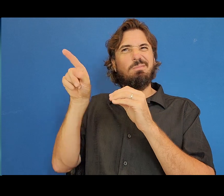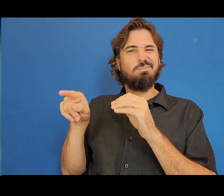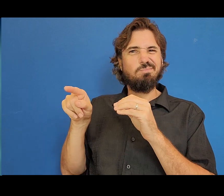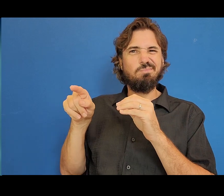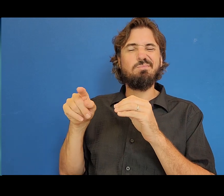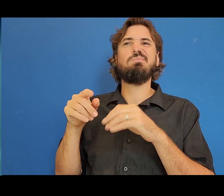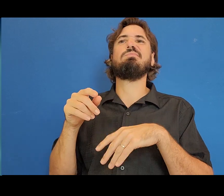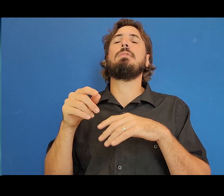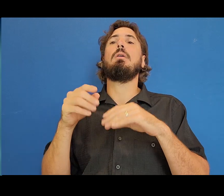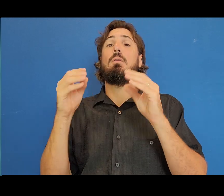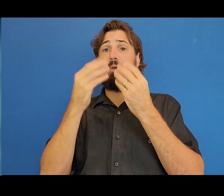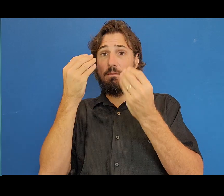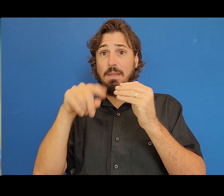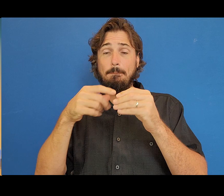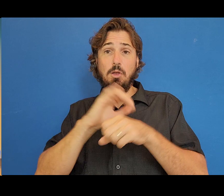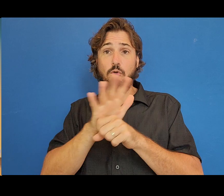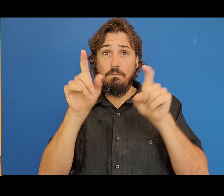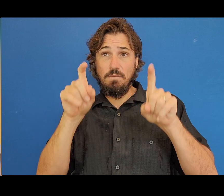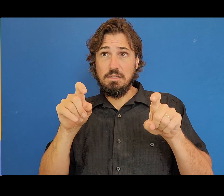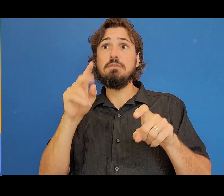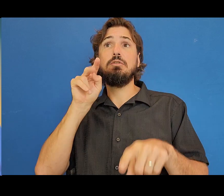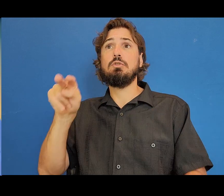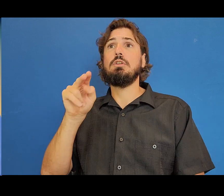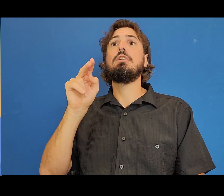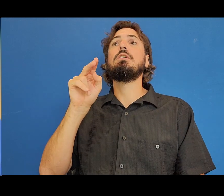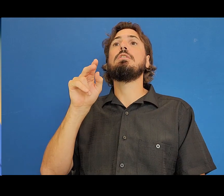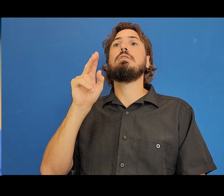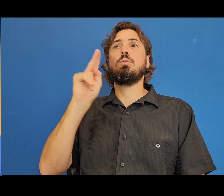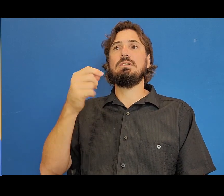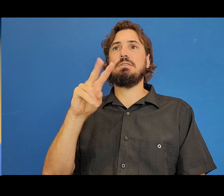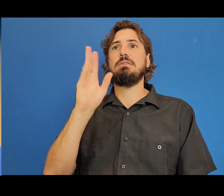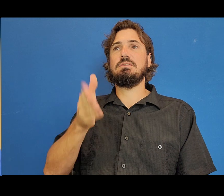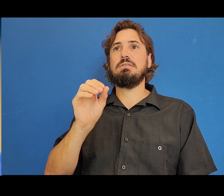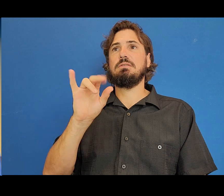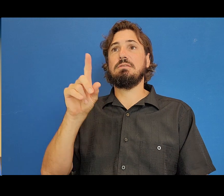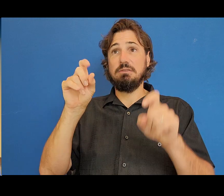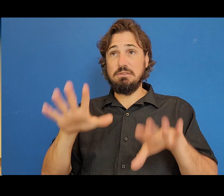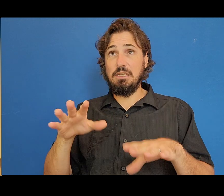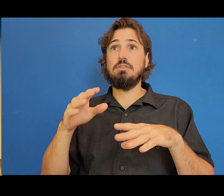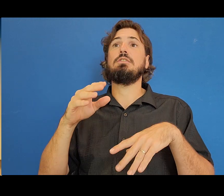For more information on testing, visit kauai.gov/COVIDtest. For more on vaccines, visit kauai.gov/vaccine.